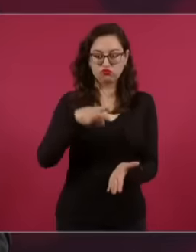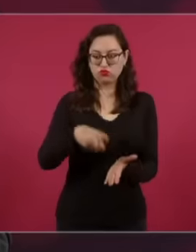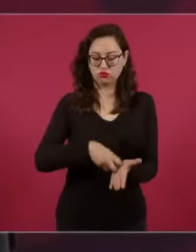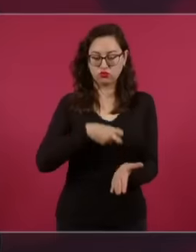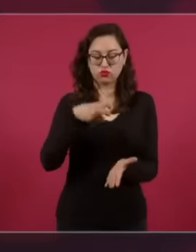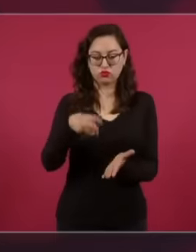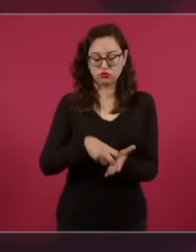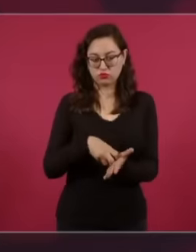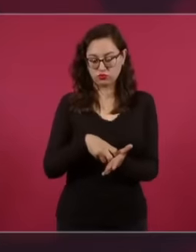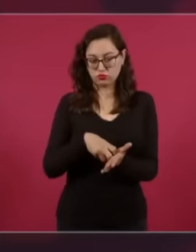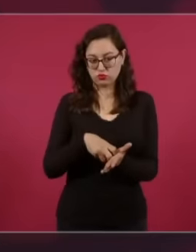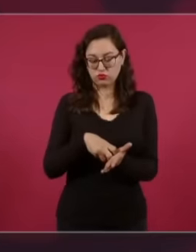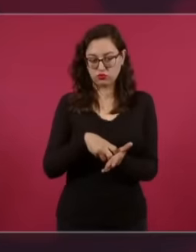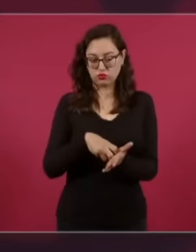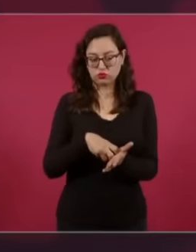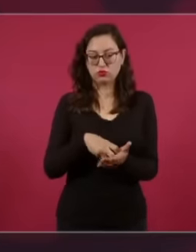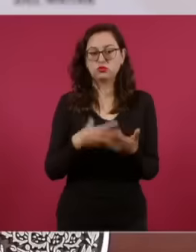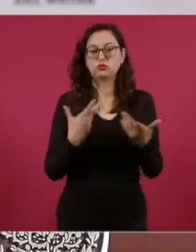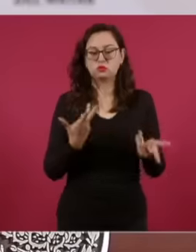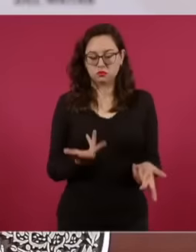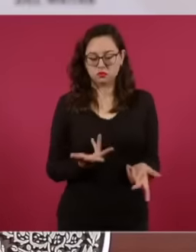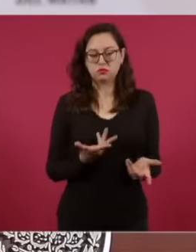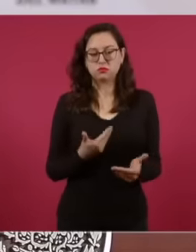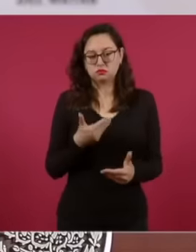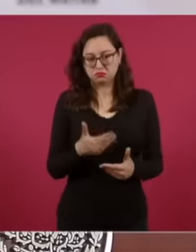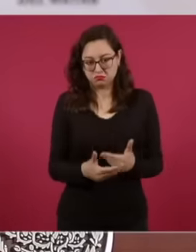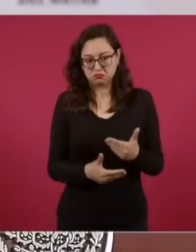So it is already being corrected because also